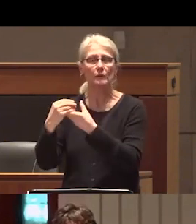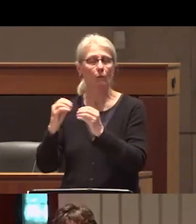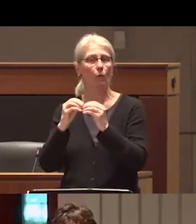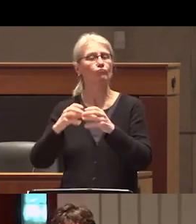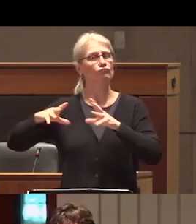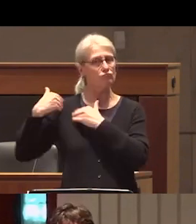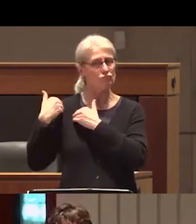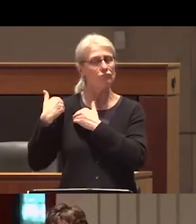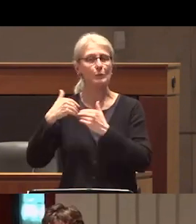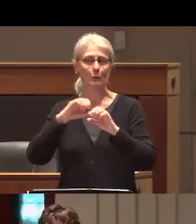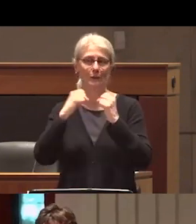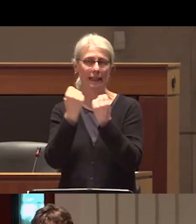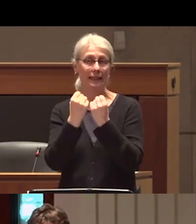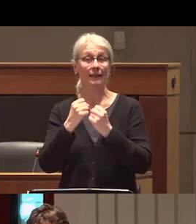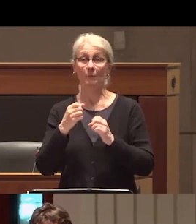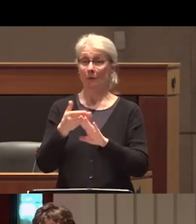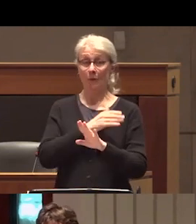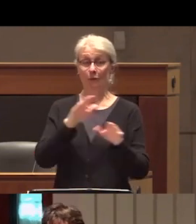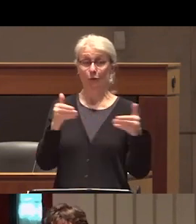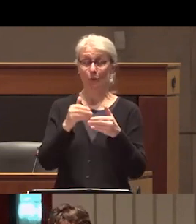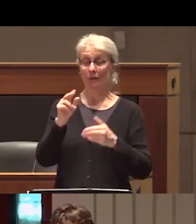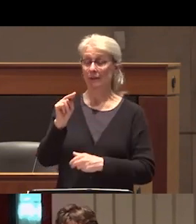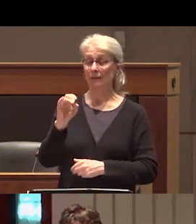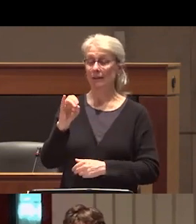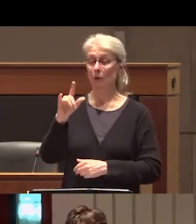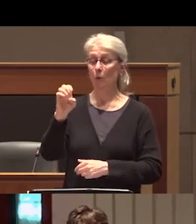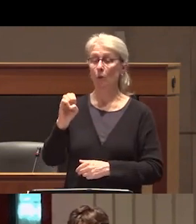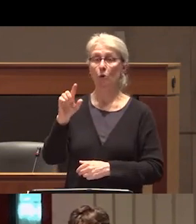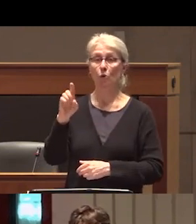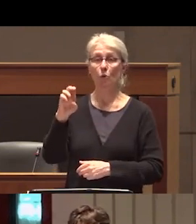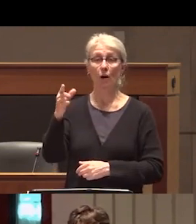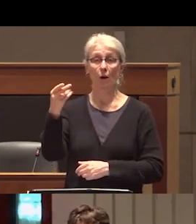before I introduce this year's recipient Nicole Luongo I would like to explain how the event will